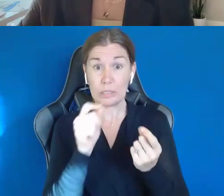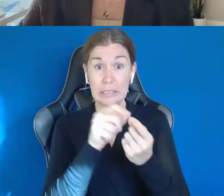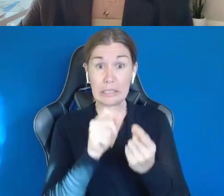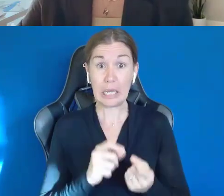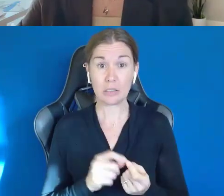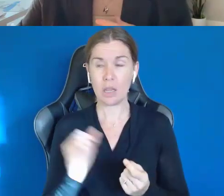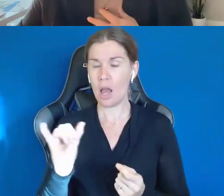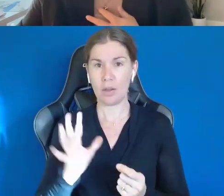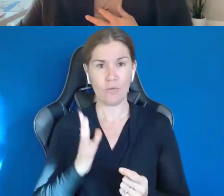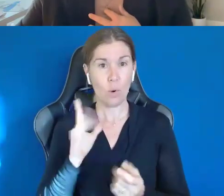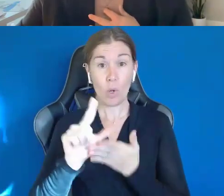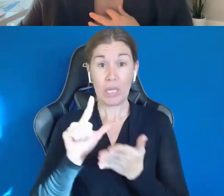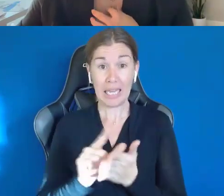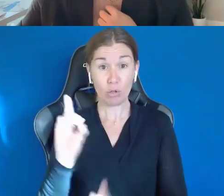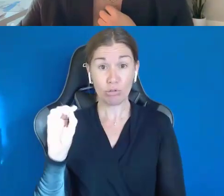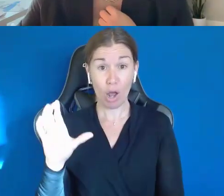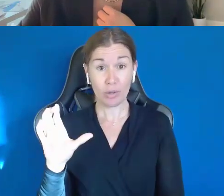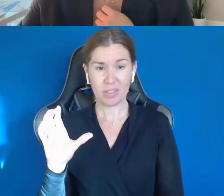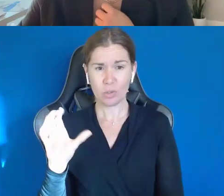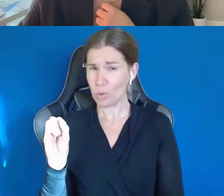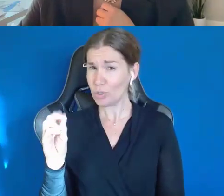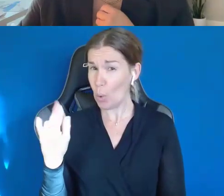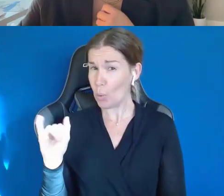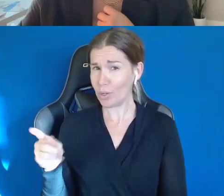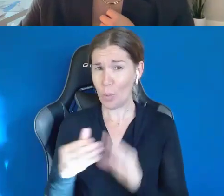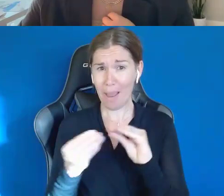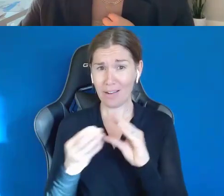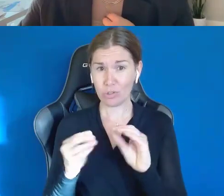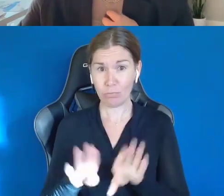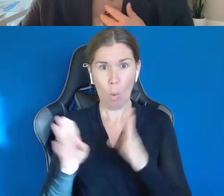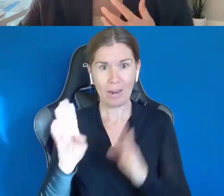documents, or Sonia, you mentioned before opening a bank account.